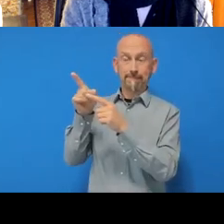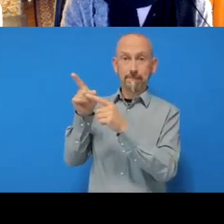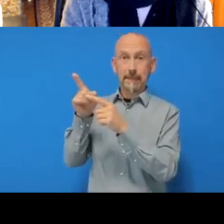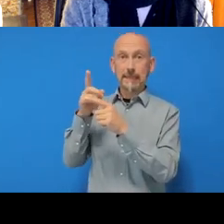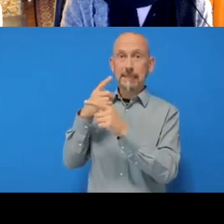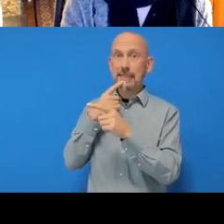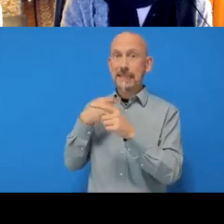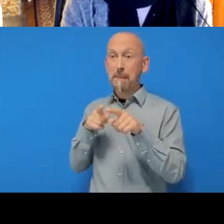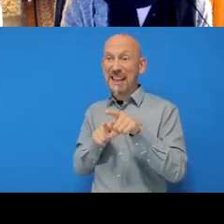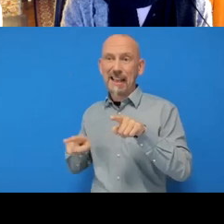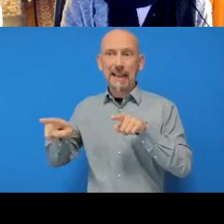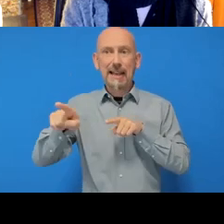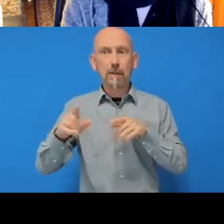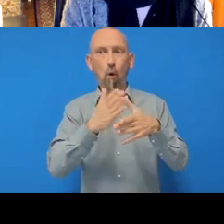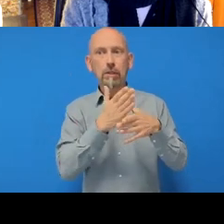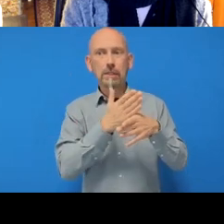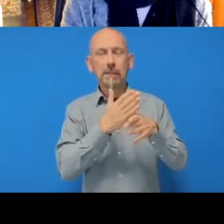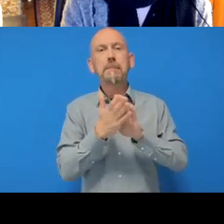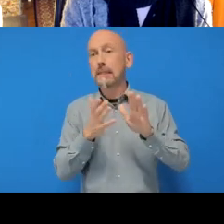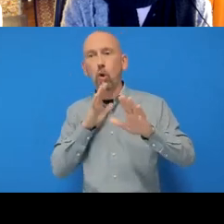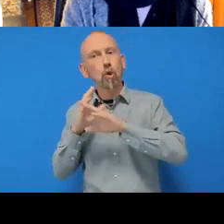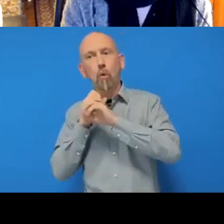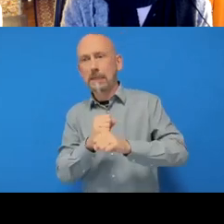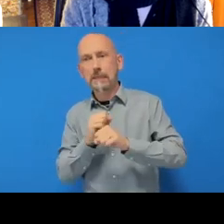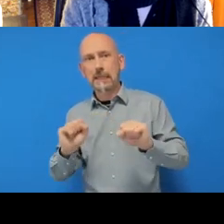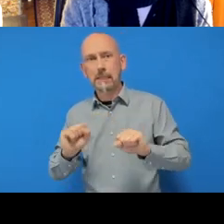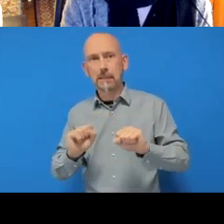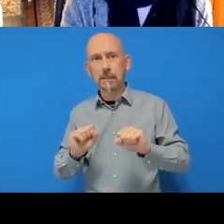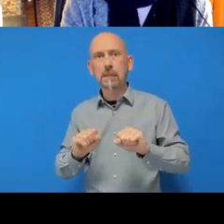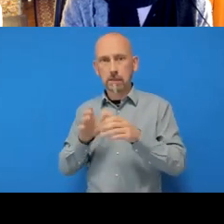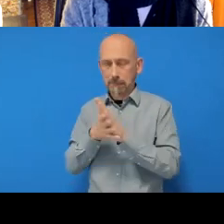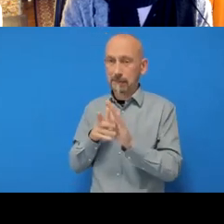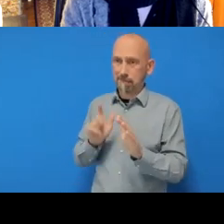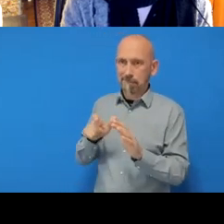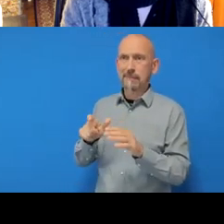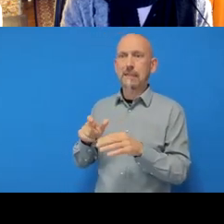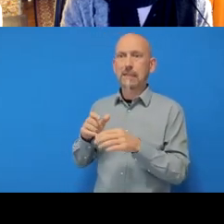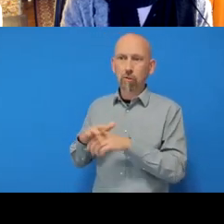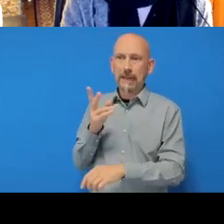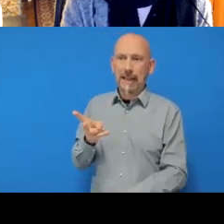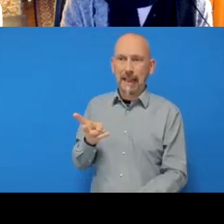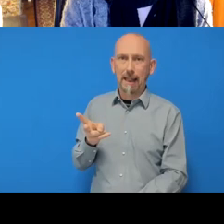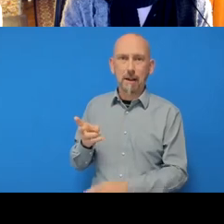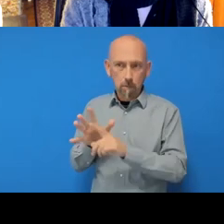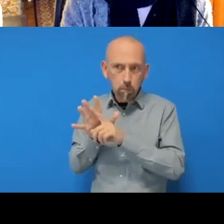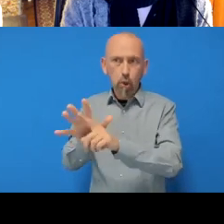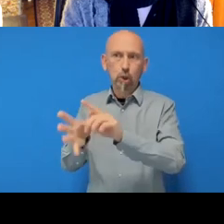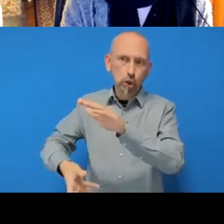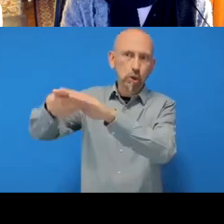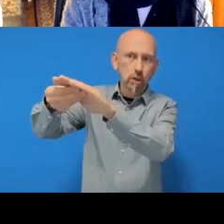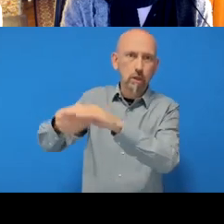pushed yet and I click the green arrow to ‘Push’ and then if I go back to